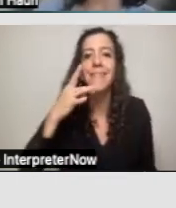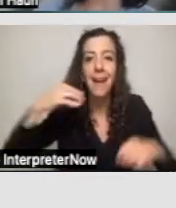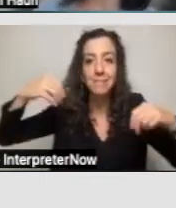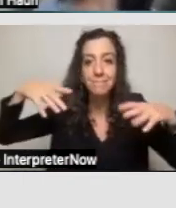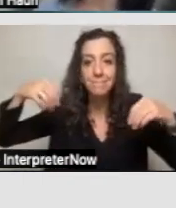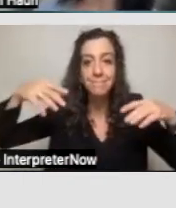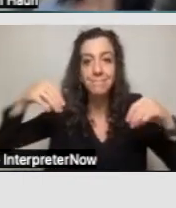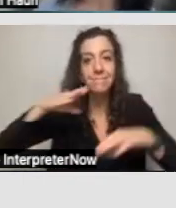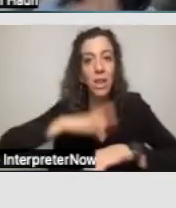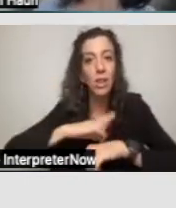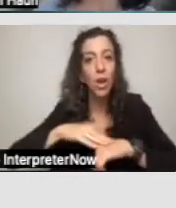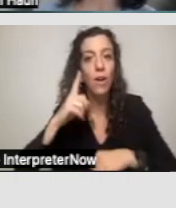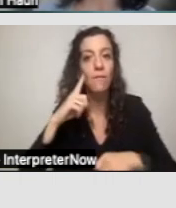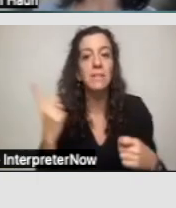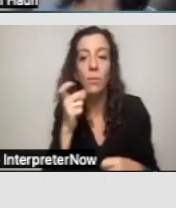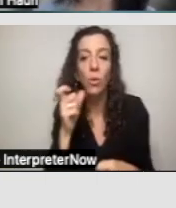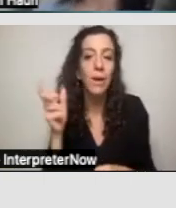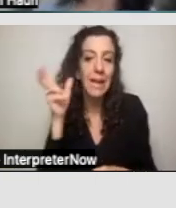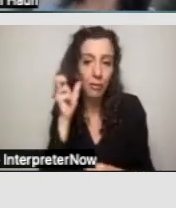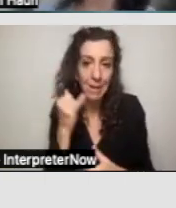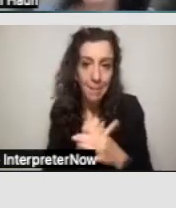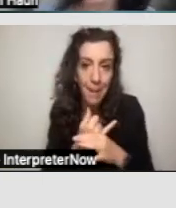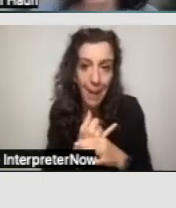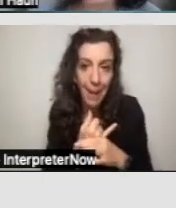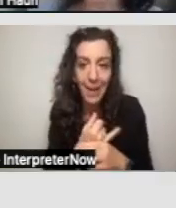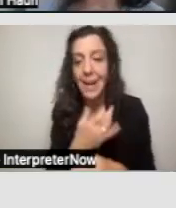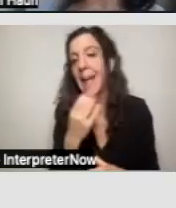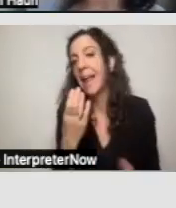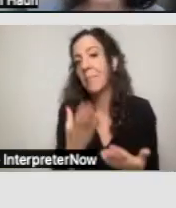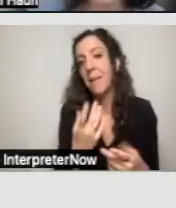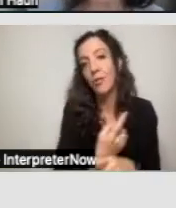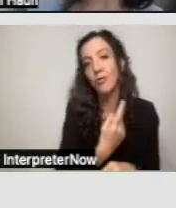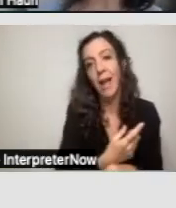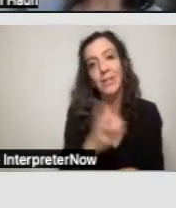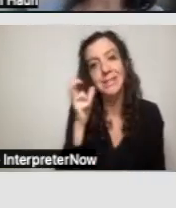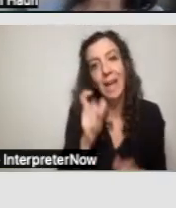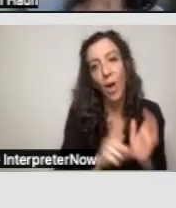for someone who may have a hearing impairment and for whom a regular alarm might not cut it.